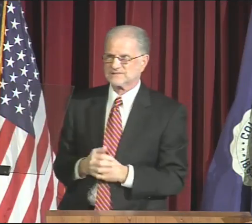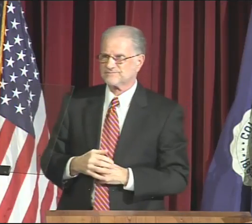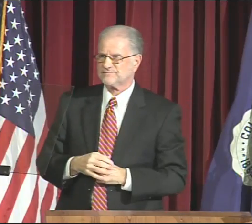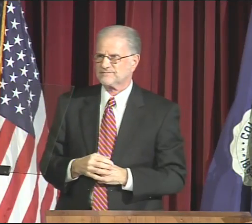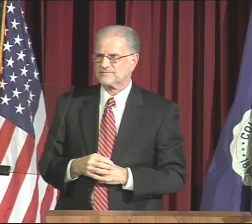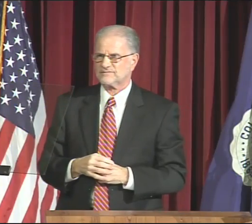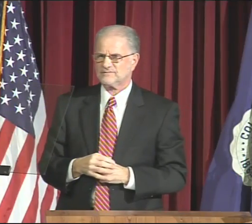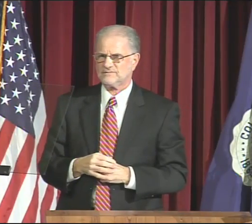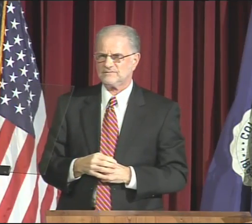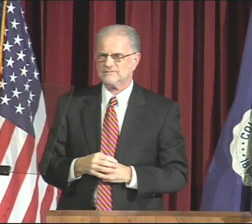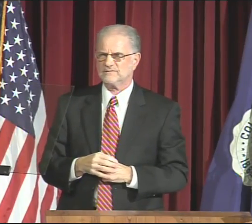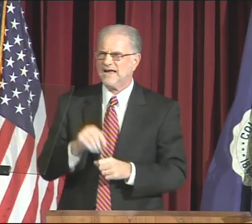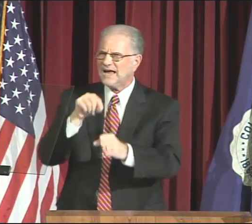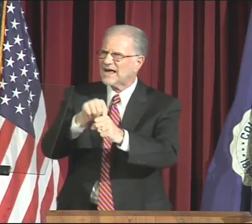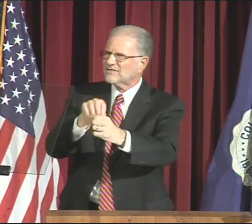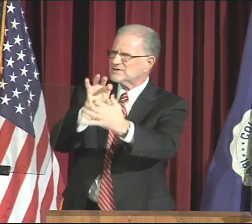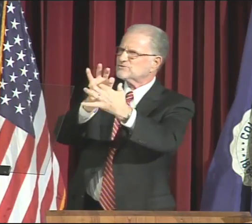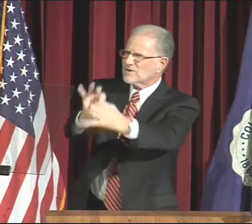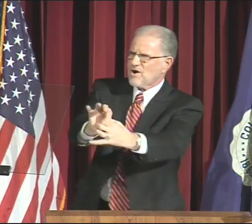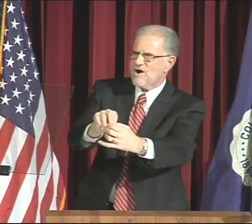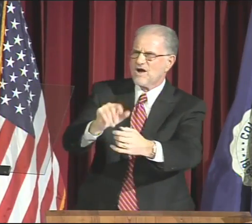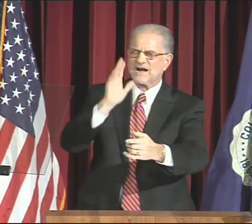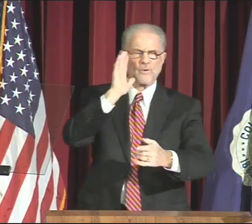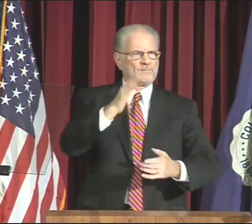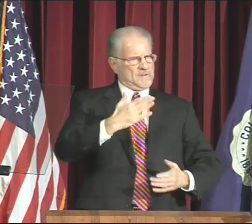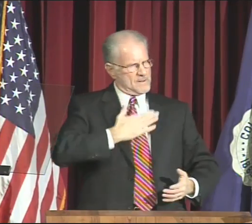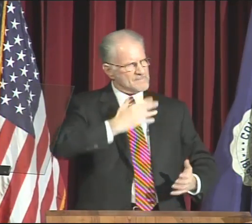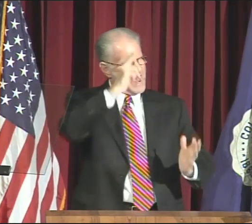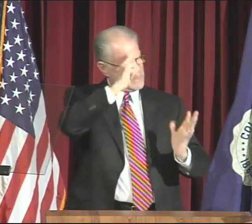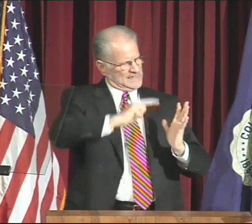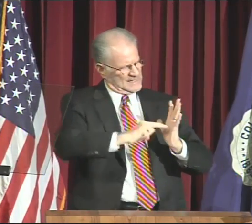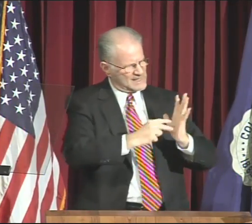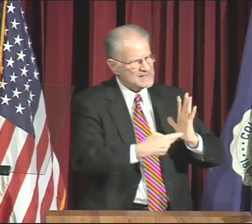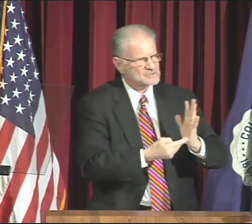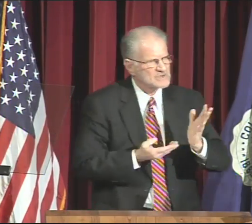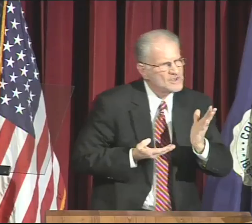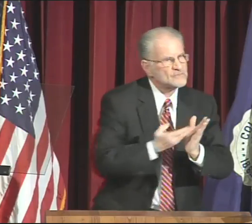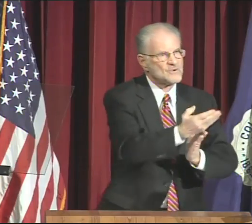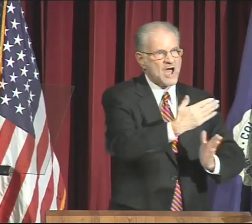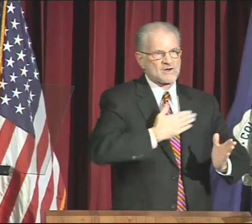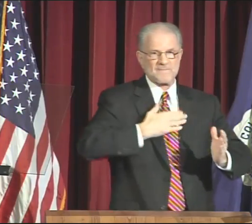to the extensive outside constituencies.